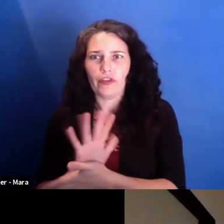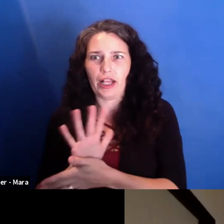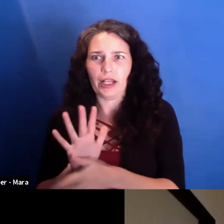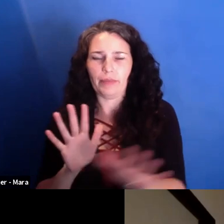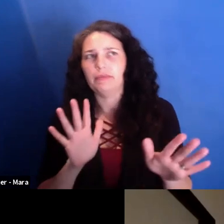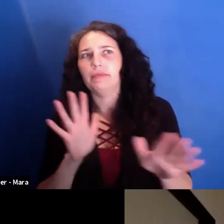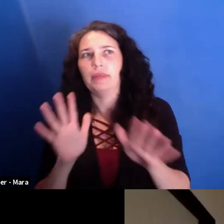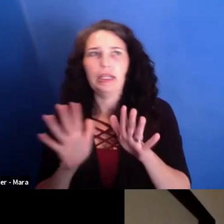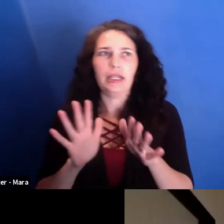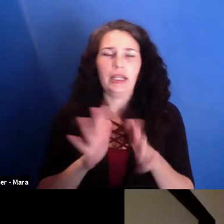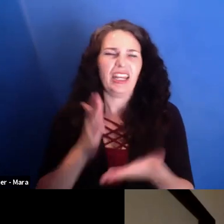And then it took a while, for sure,